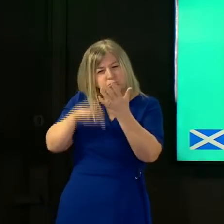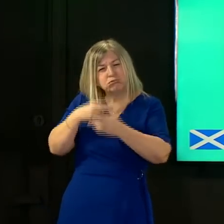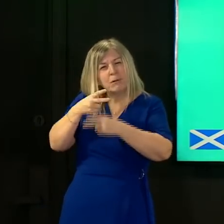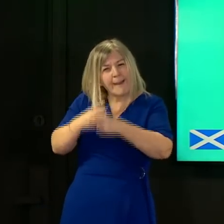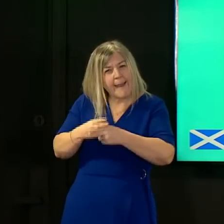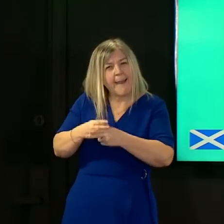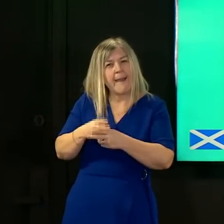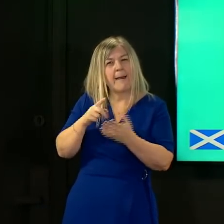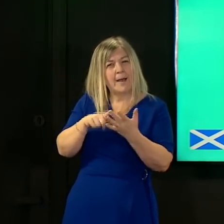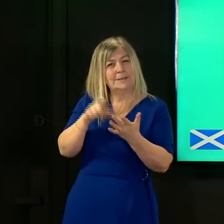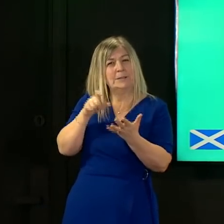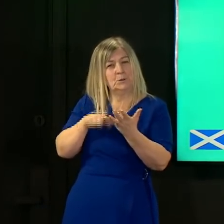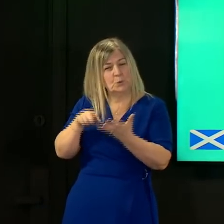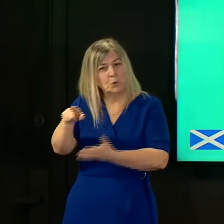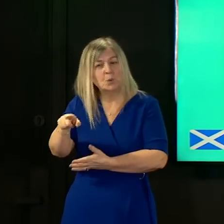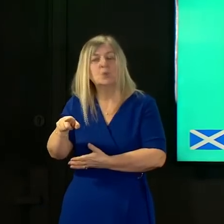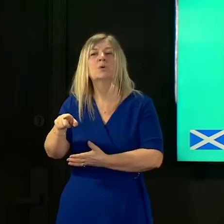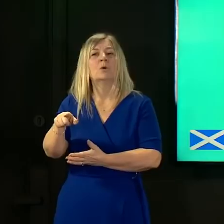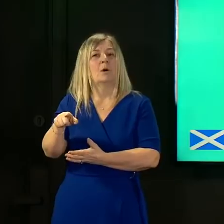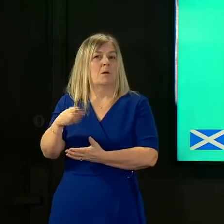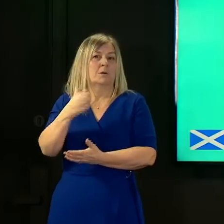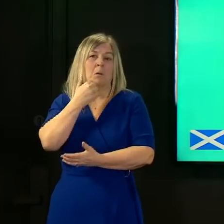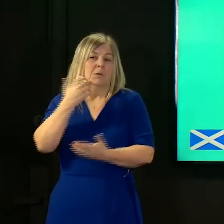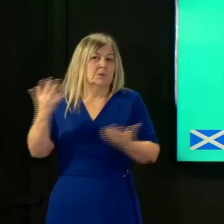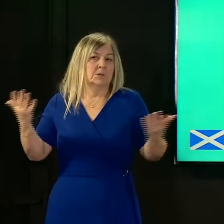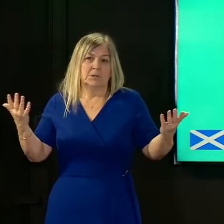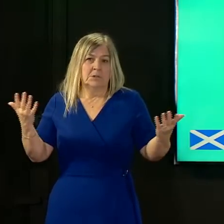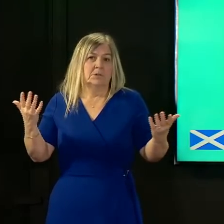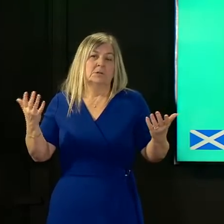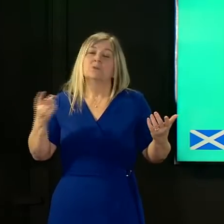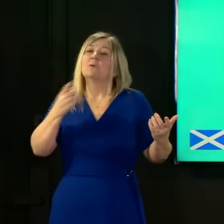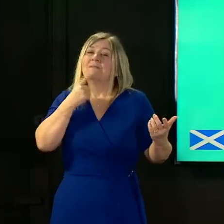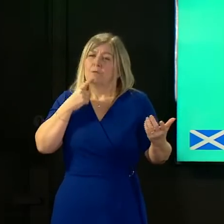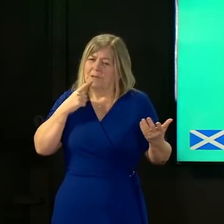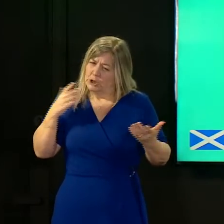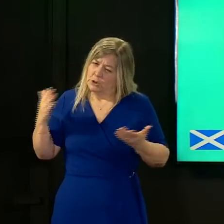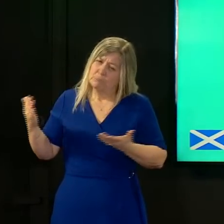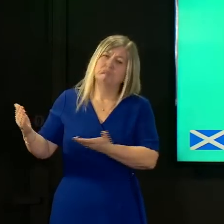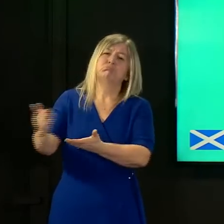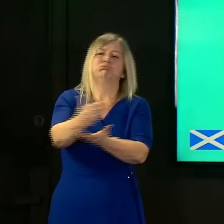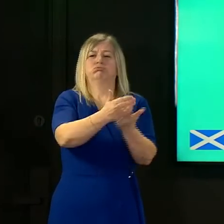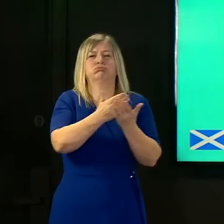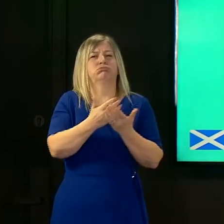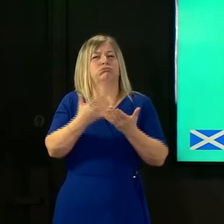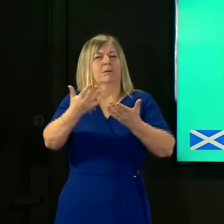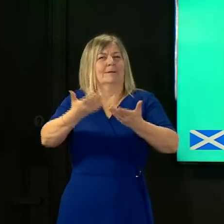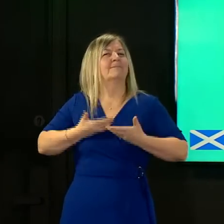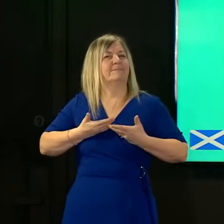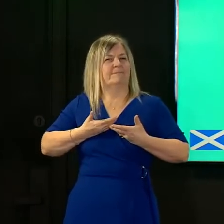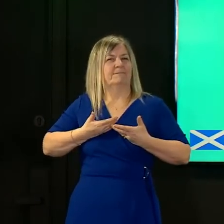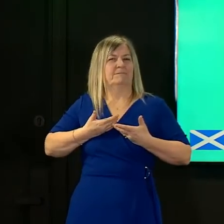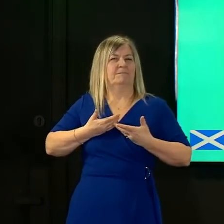information and additional confidence that the moves that we advise ministers on are the right